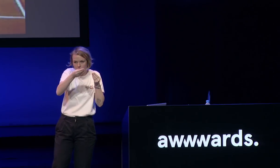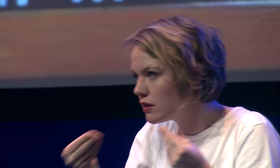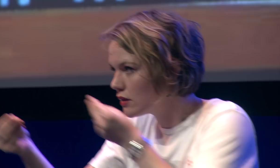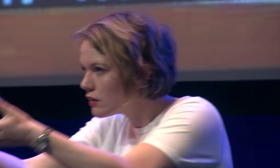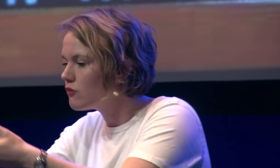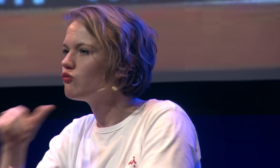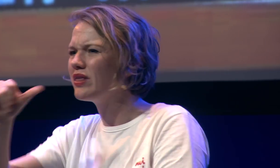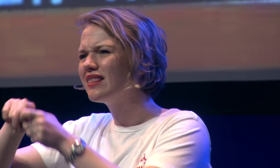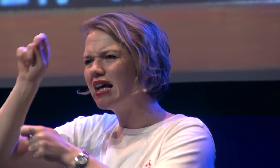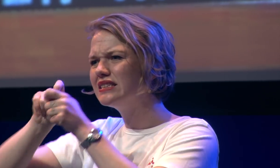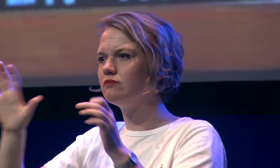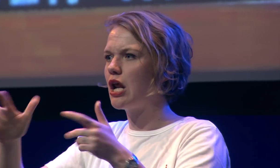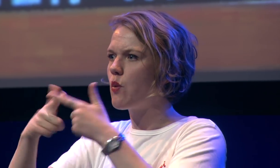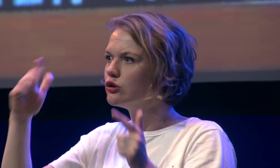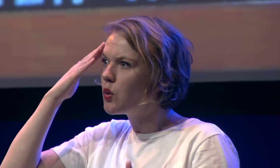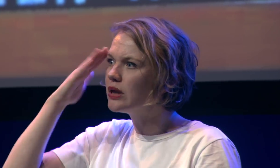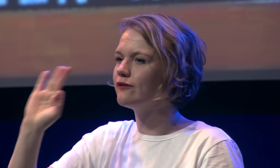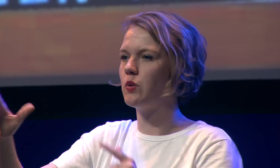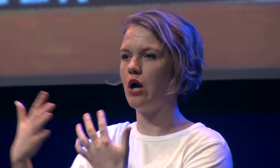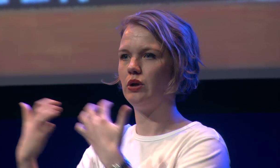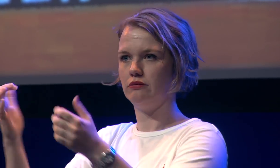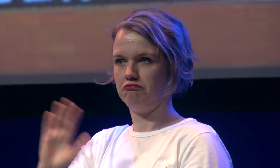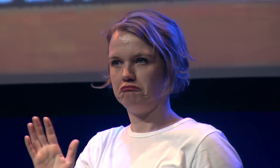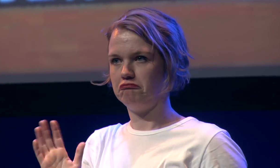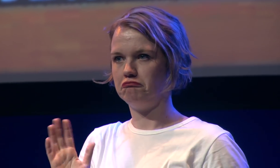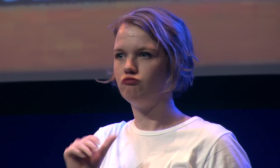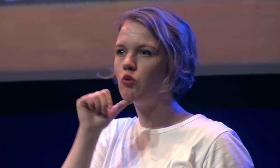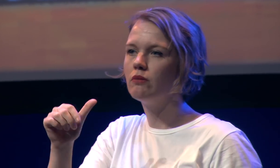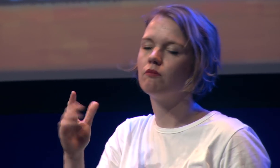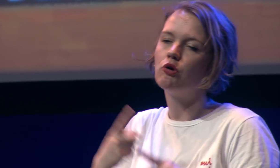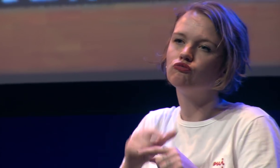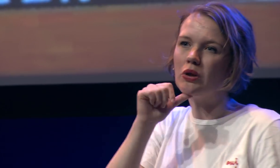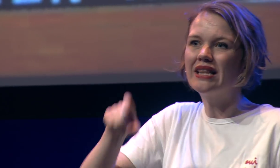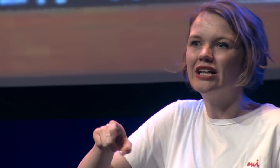meaning the information it's not meant to test the language capabilities of